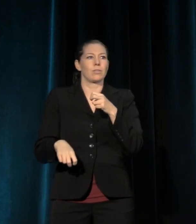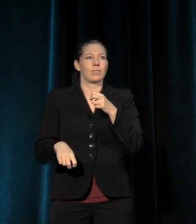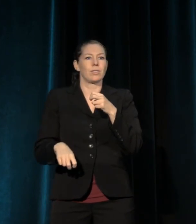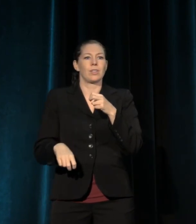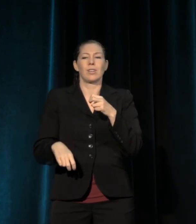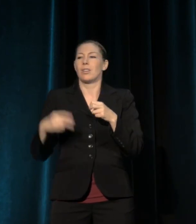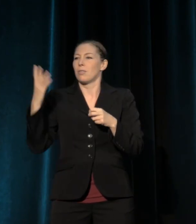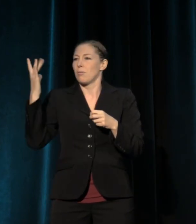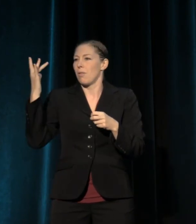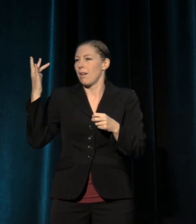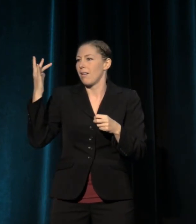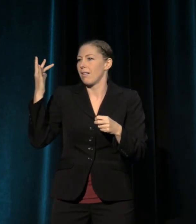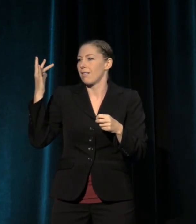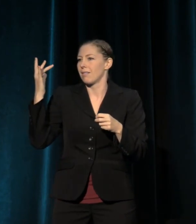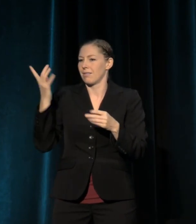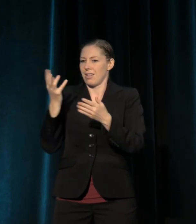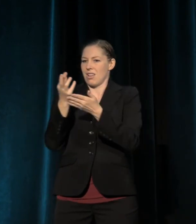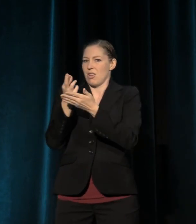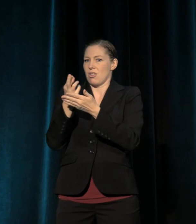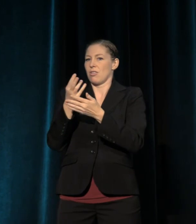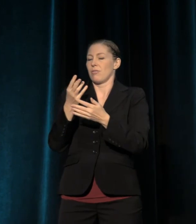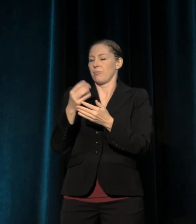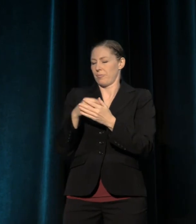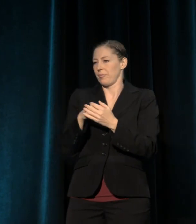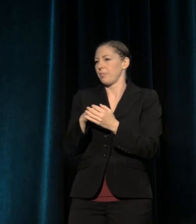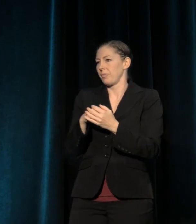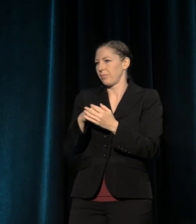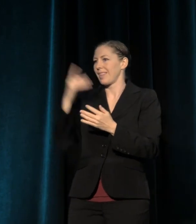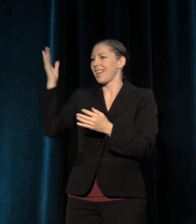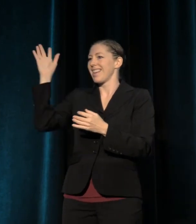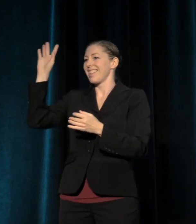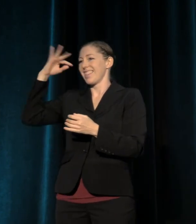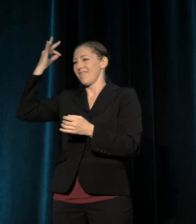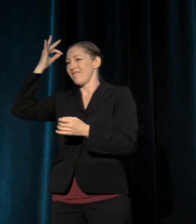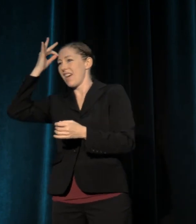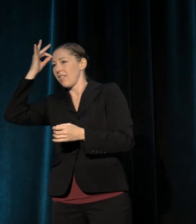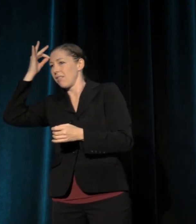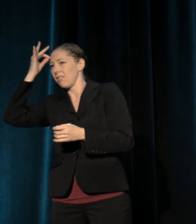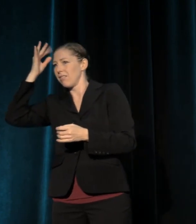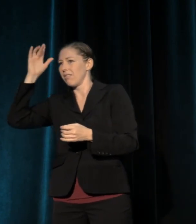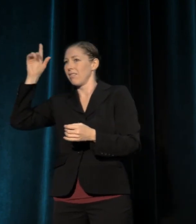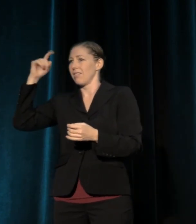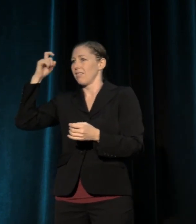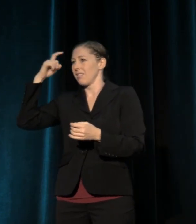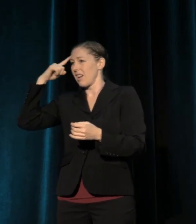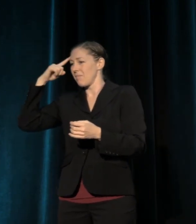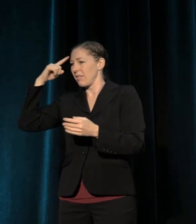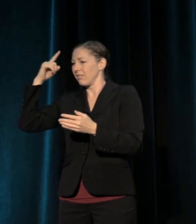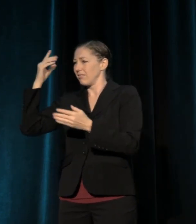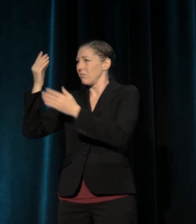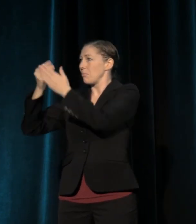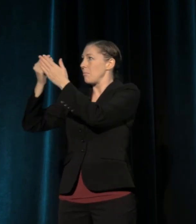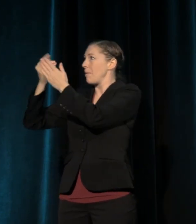when resources from the government and from foundations are increasingly scarce.